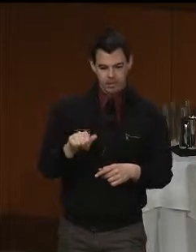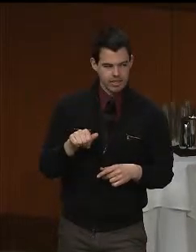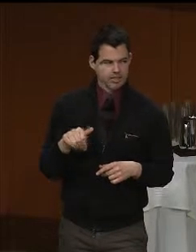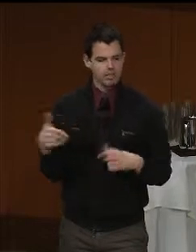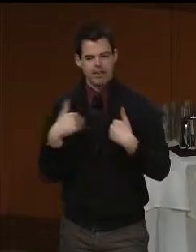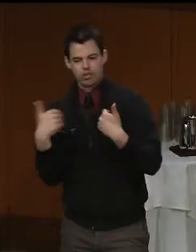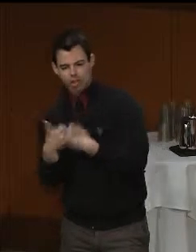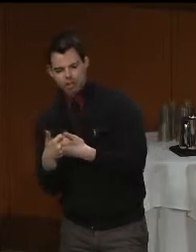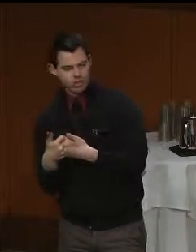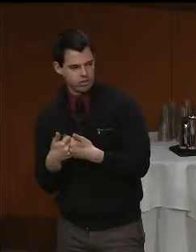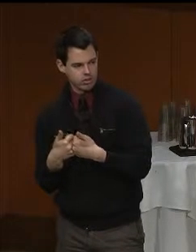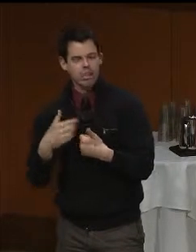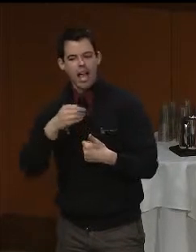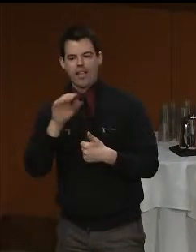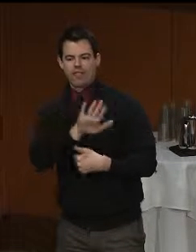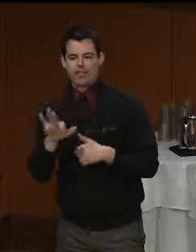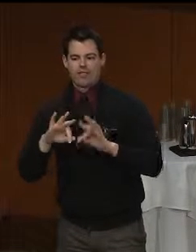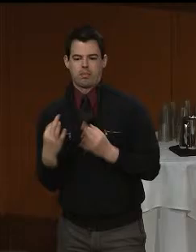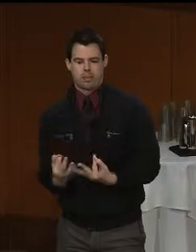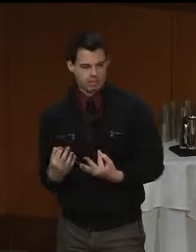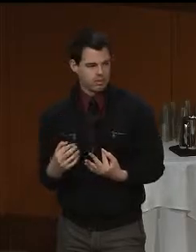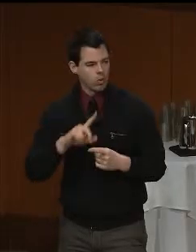and their loved ones as we shape public policies.